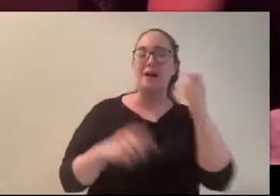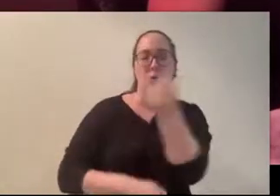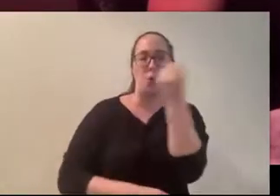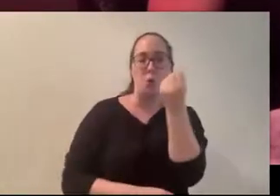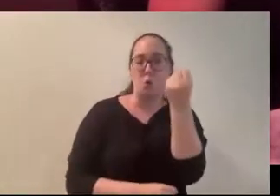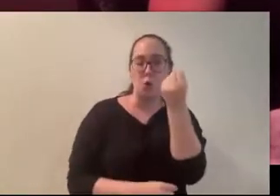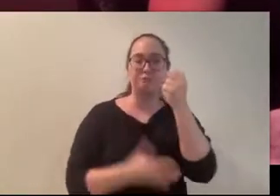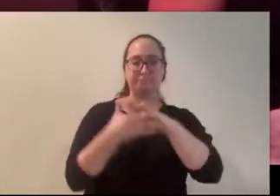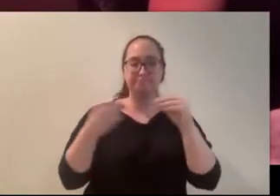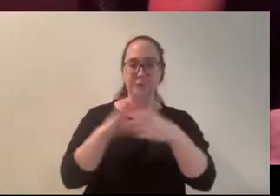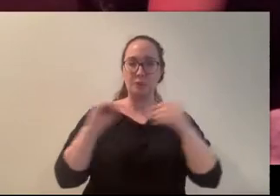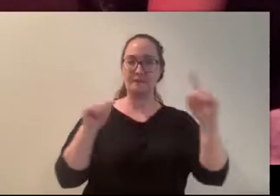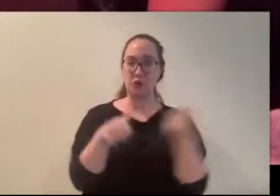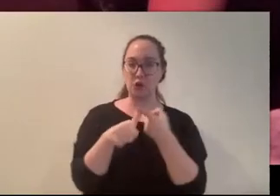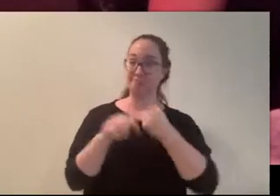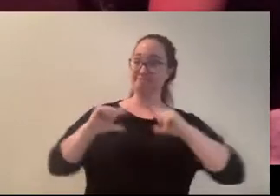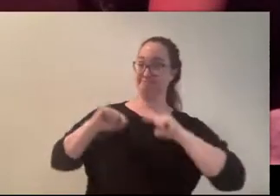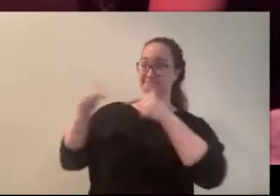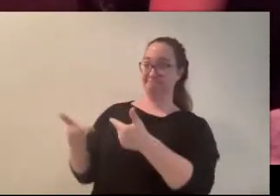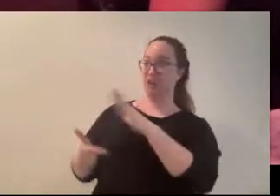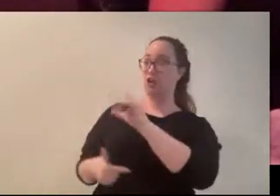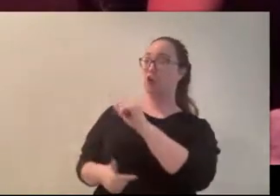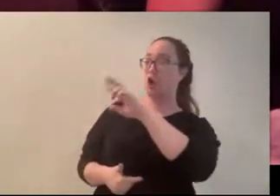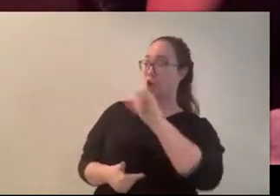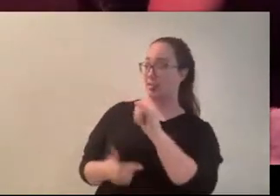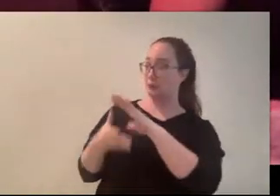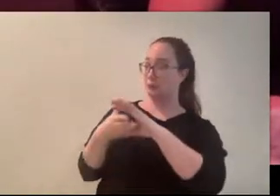Carly, I guess you're presenting tonight, what's the story? (Carly) I am! It's my turn to read the